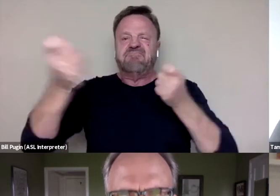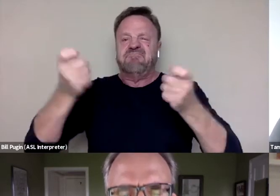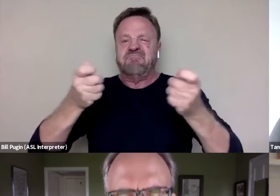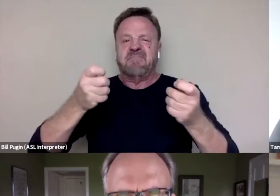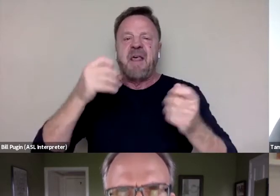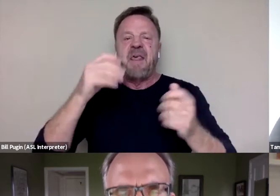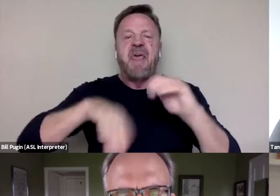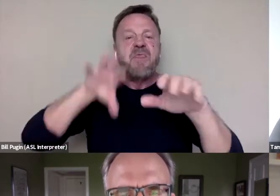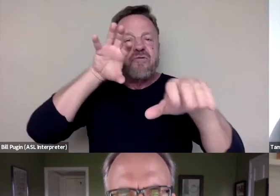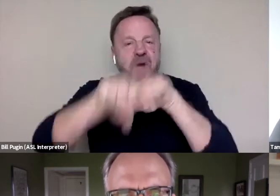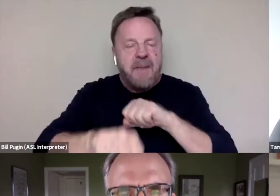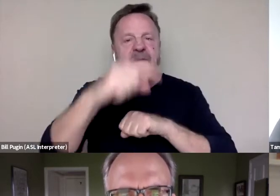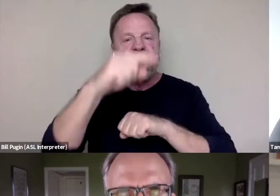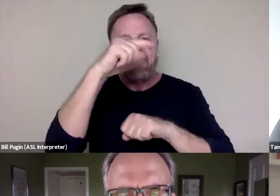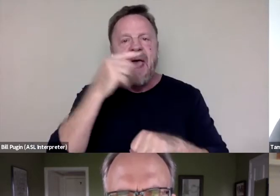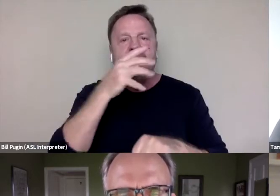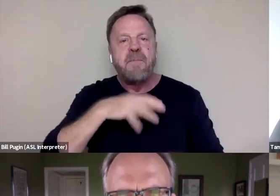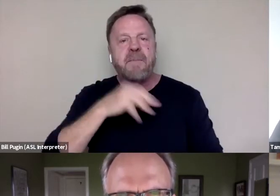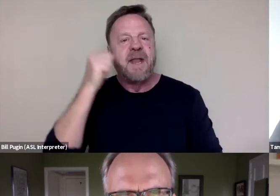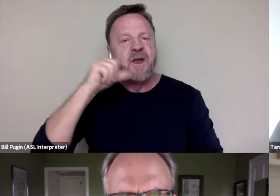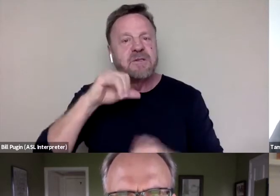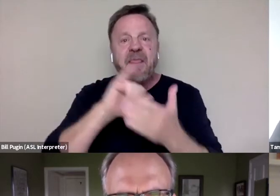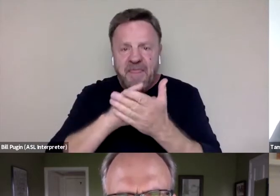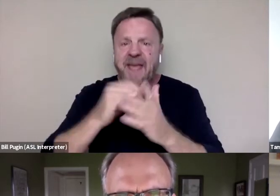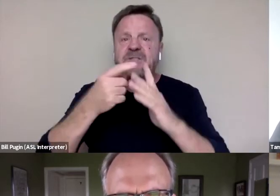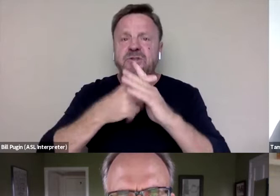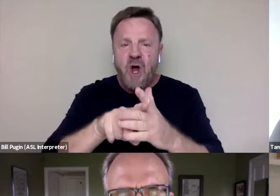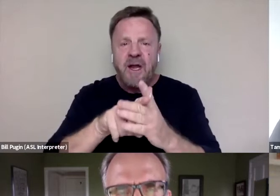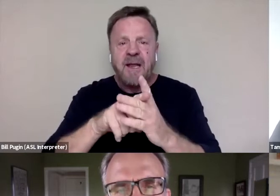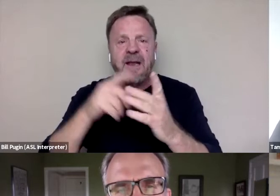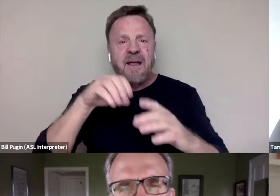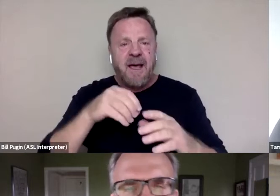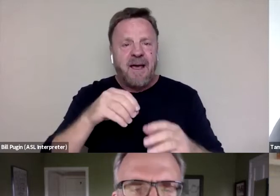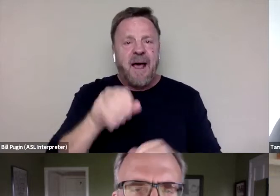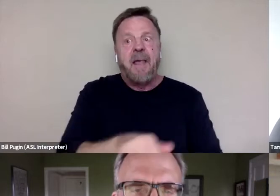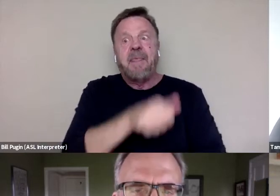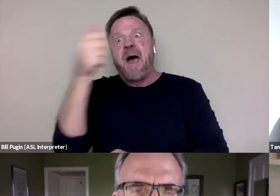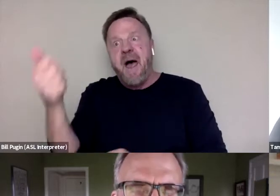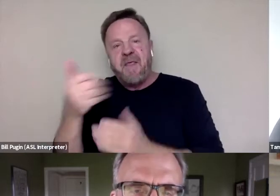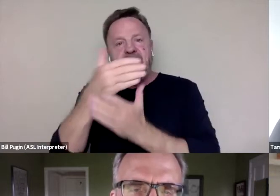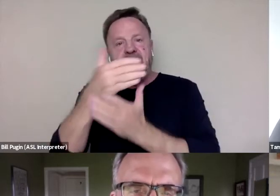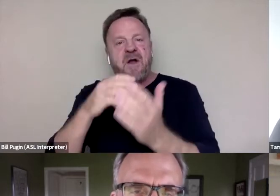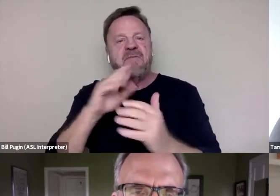I mean, that started in the Middle Passage, on the other side of the Atlantic. It started in the slave castles,